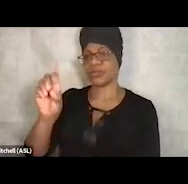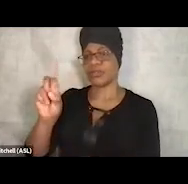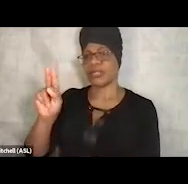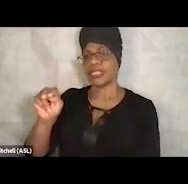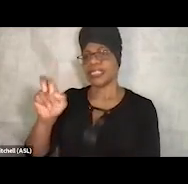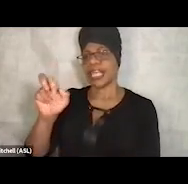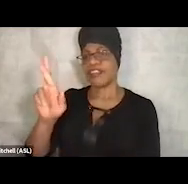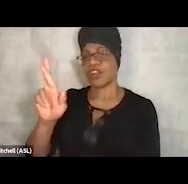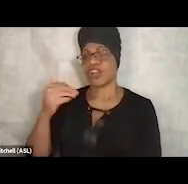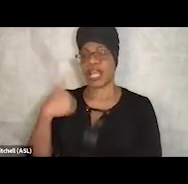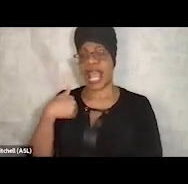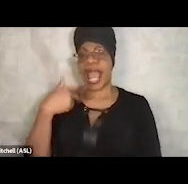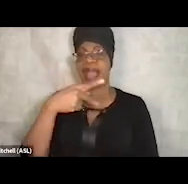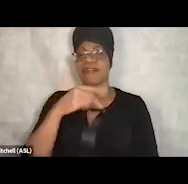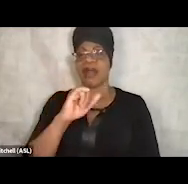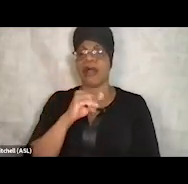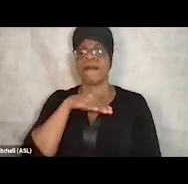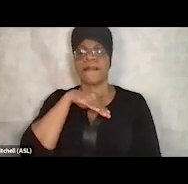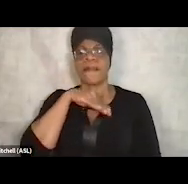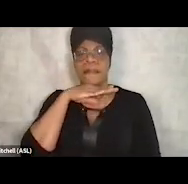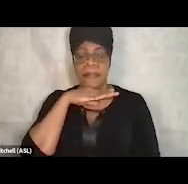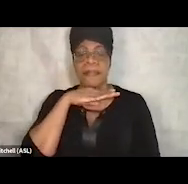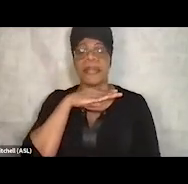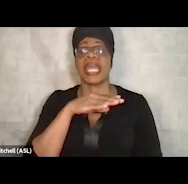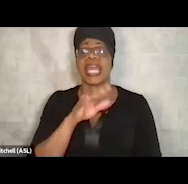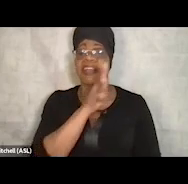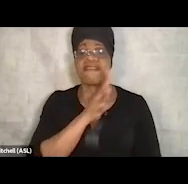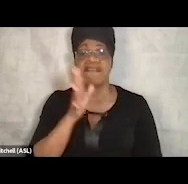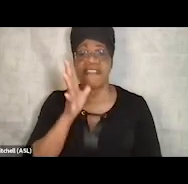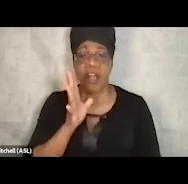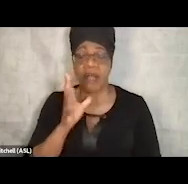which had a hard time keeping employees.